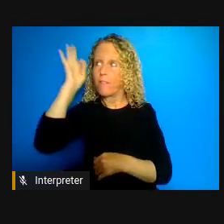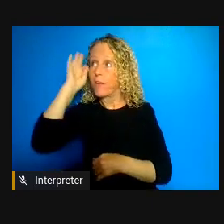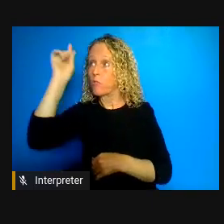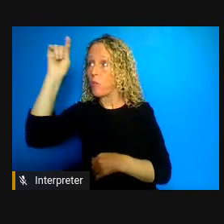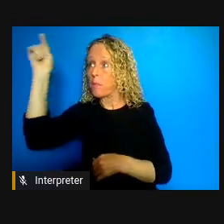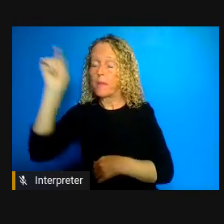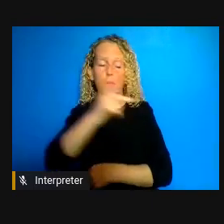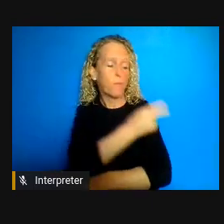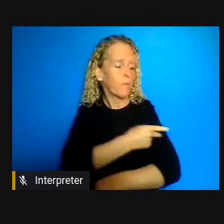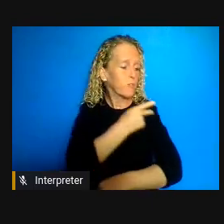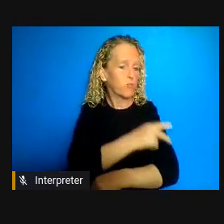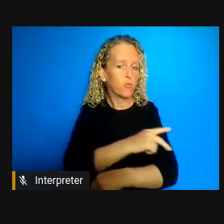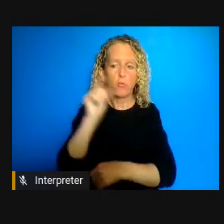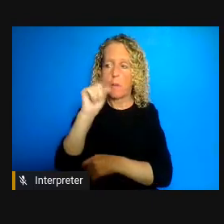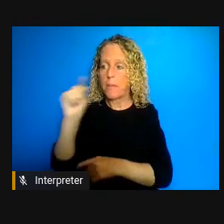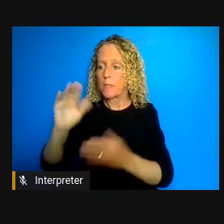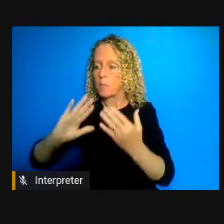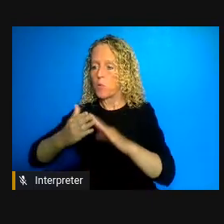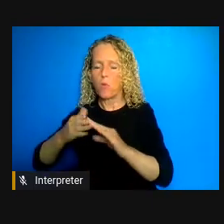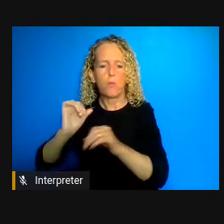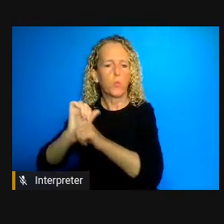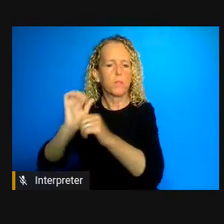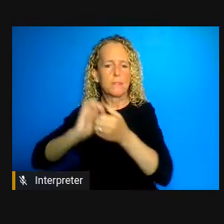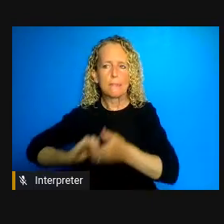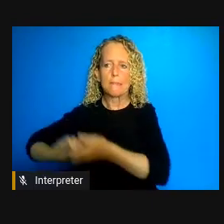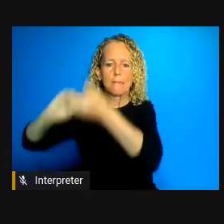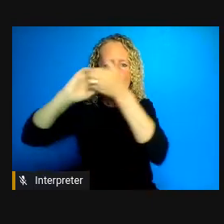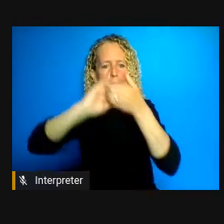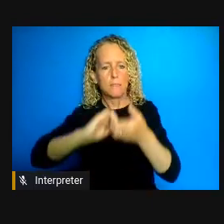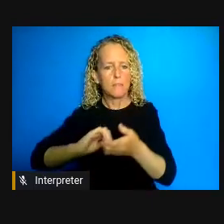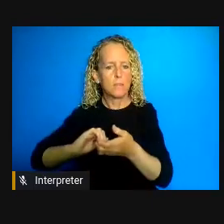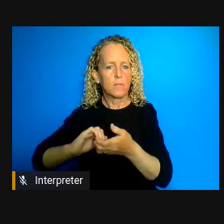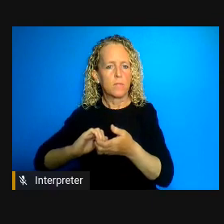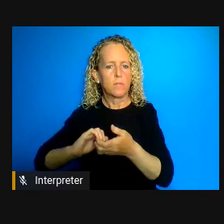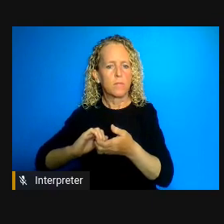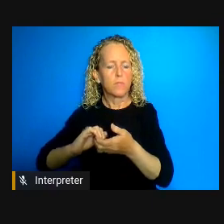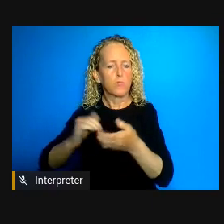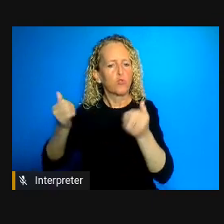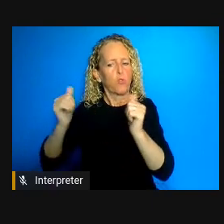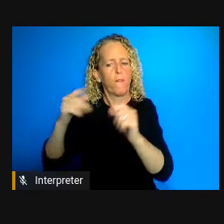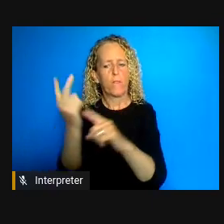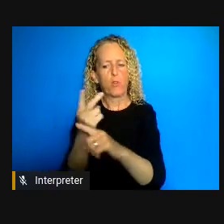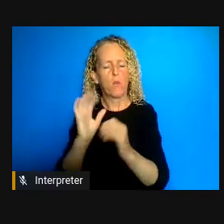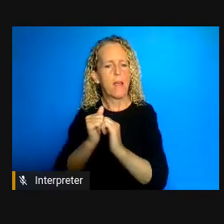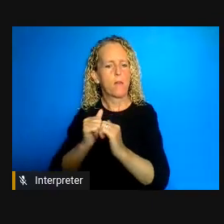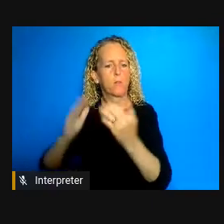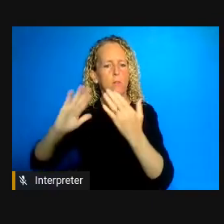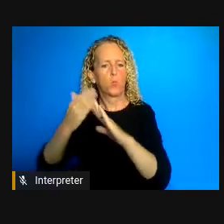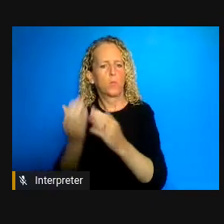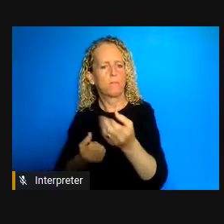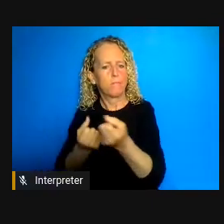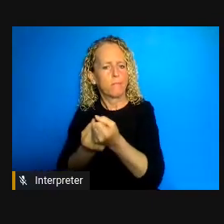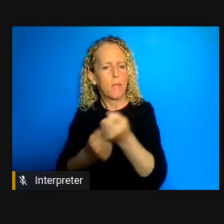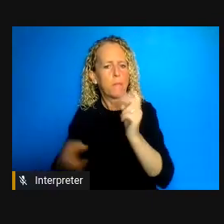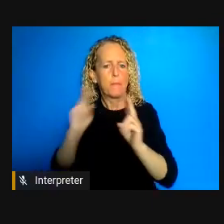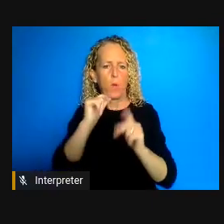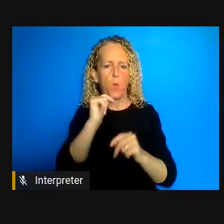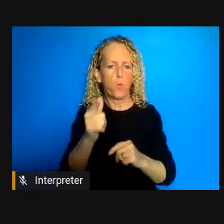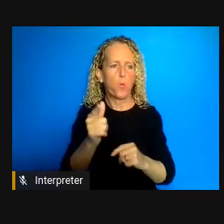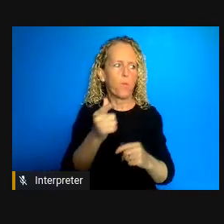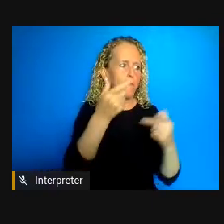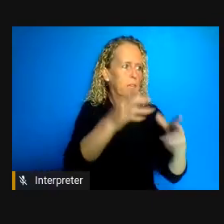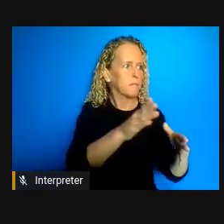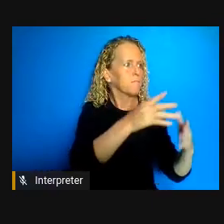initiatives to try and rethink to reimagine community supports to enable